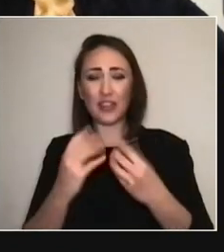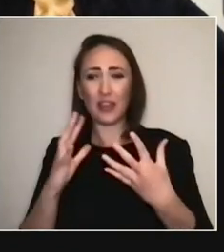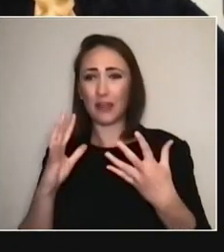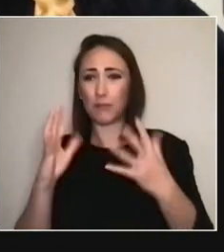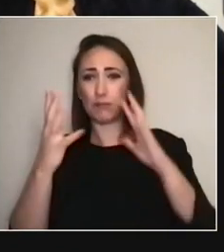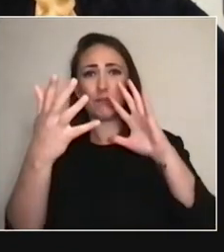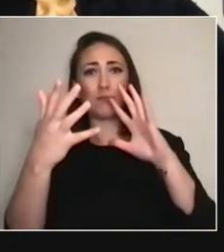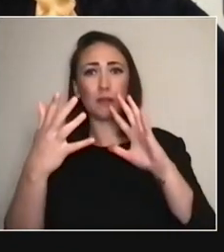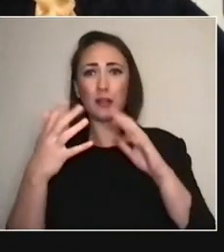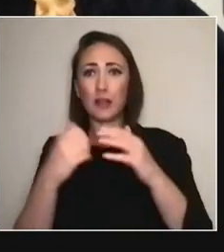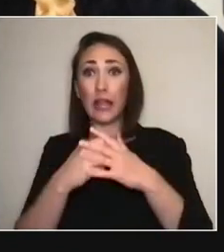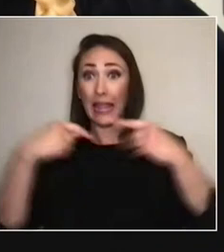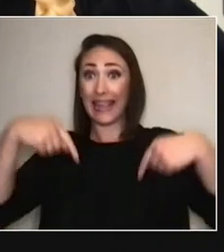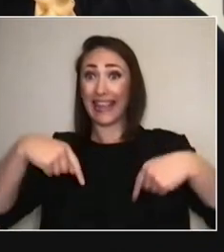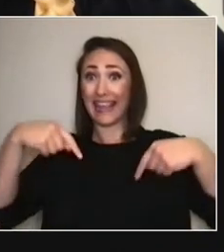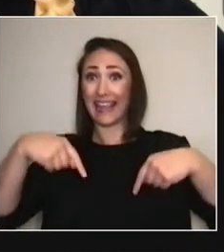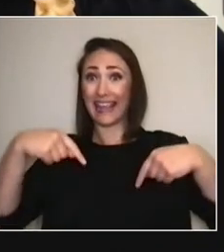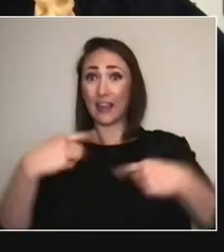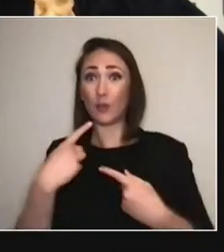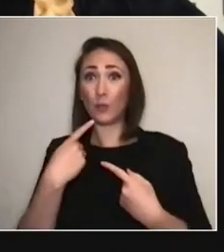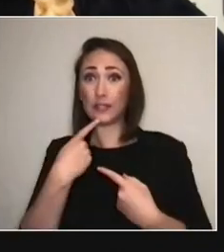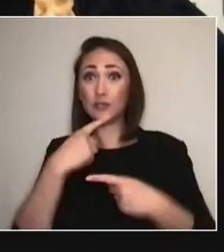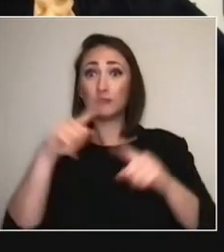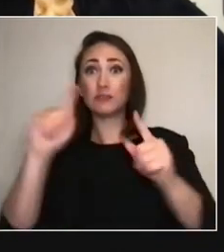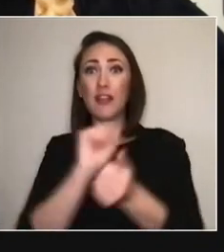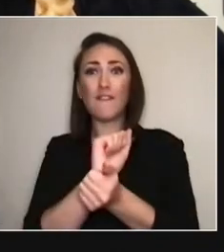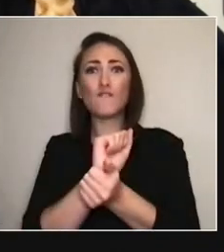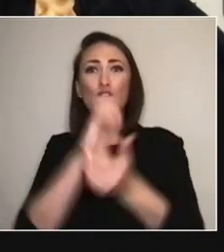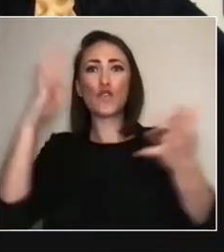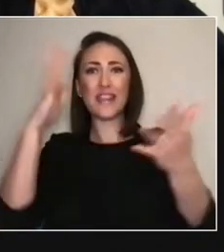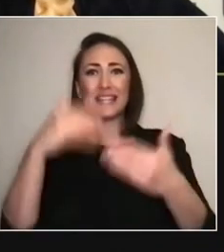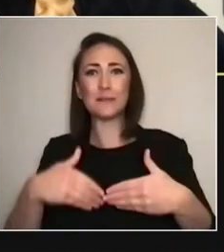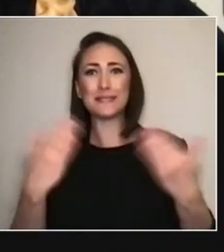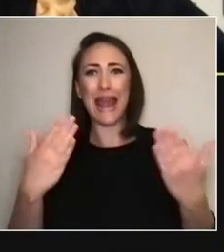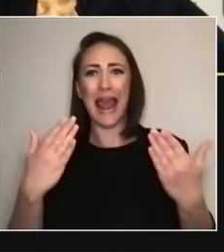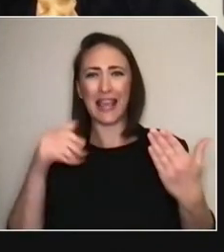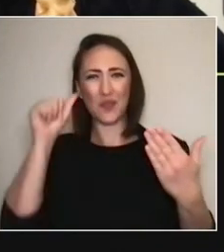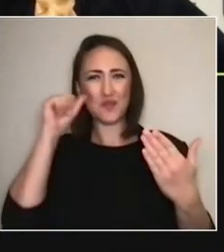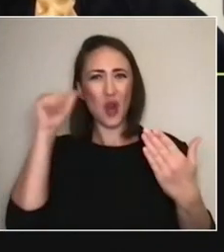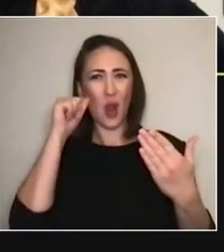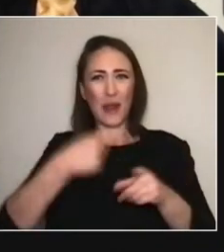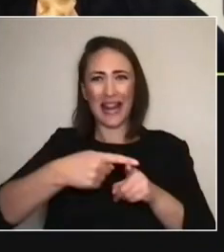Over here, you know, they declared Freedom Day — the day that we lost all the restrictions.